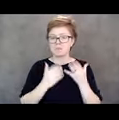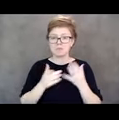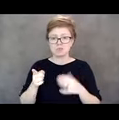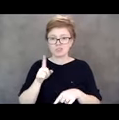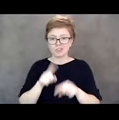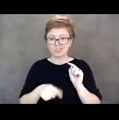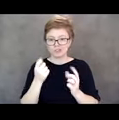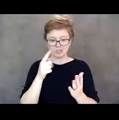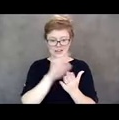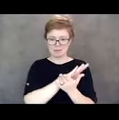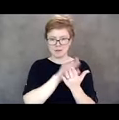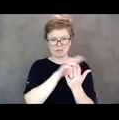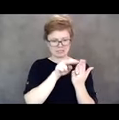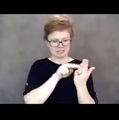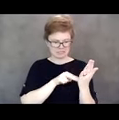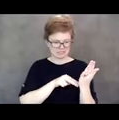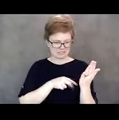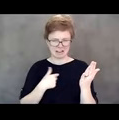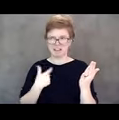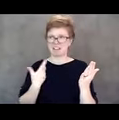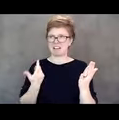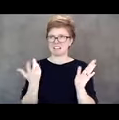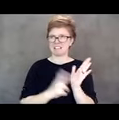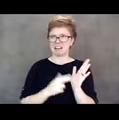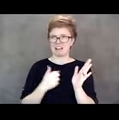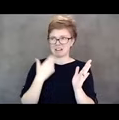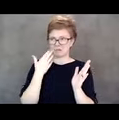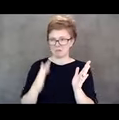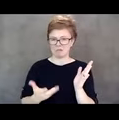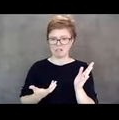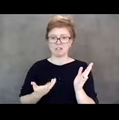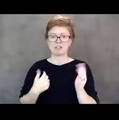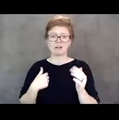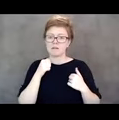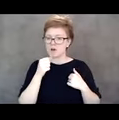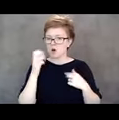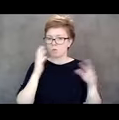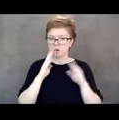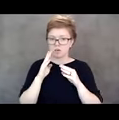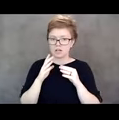that were in front of her that she was being asked to sign. I wasn't worried about her ability to be able to describe her symptoms,